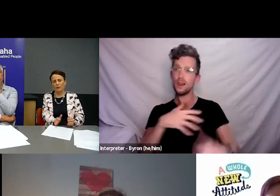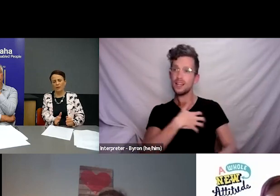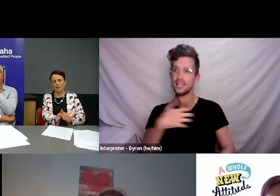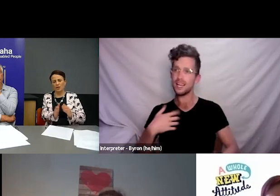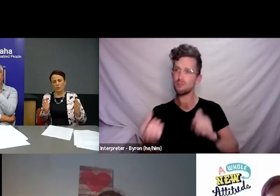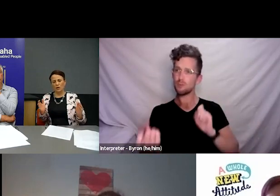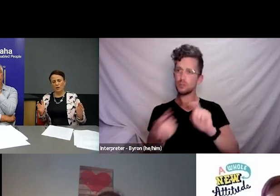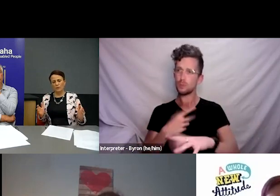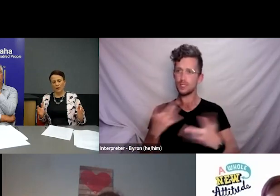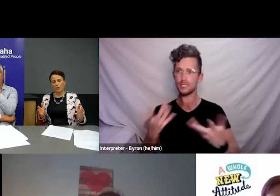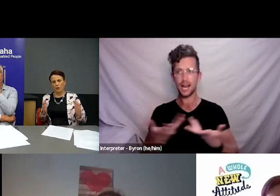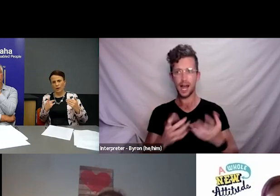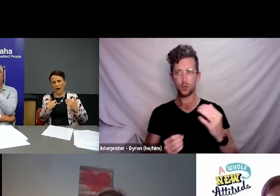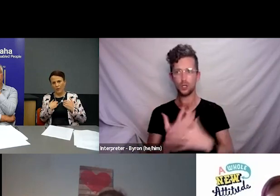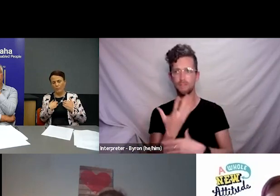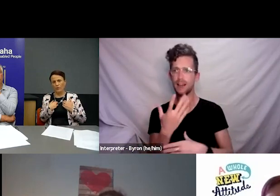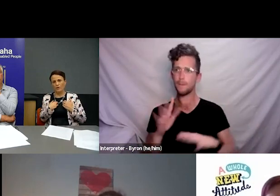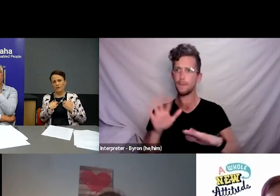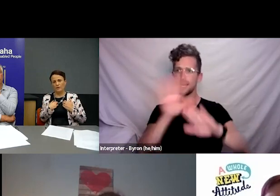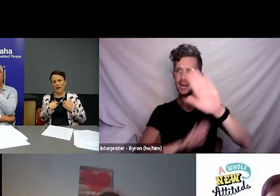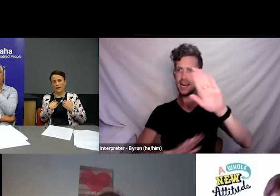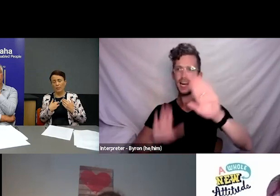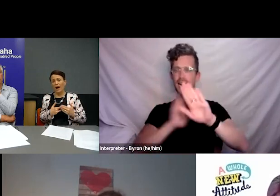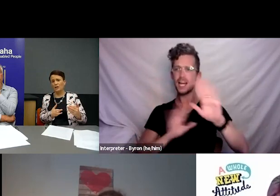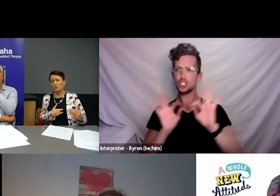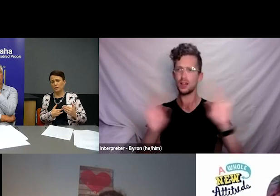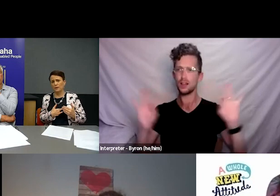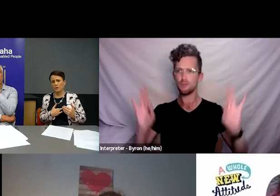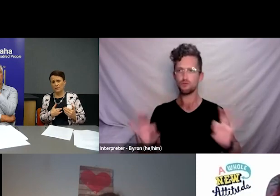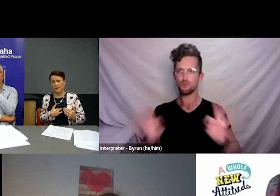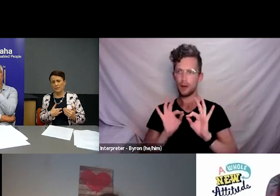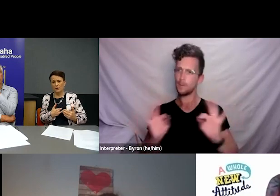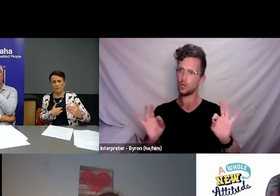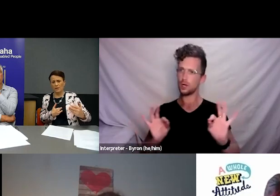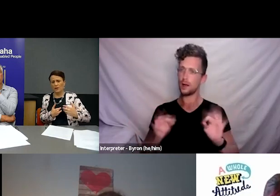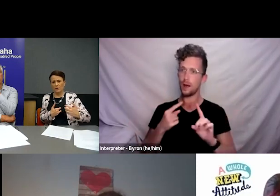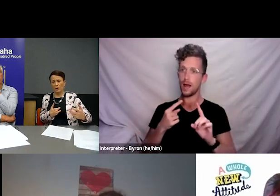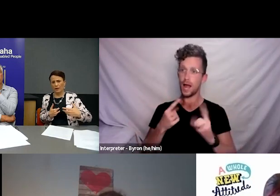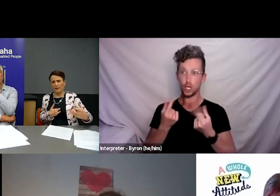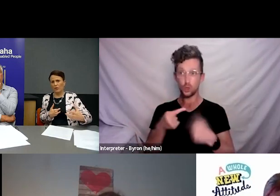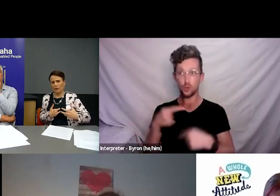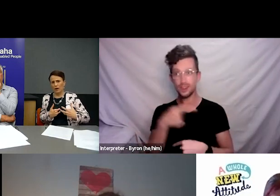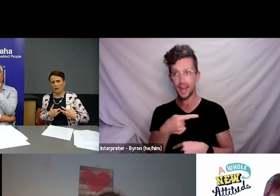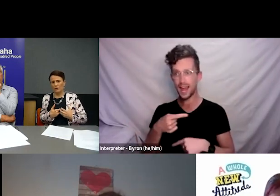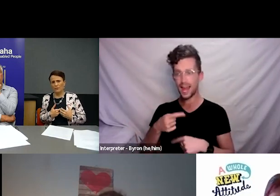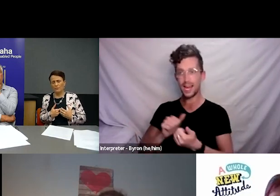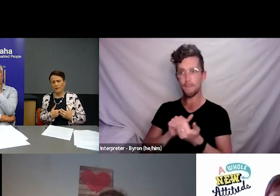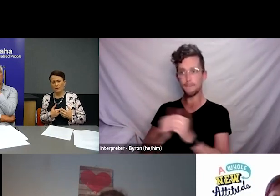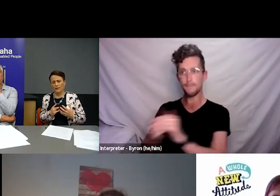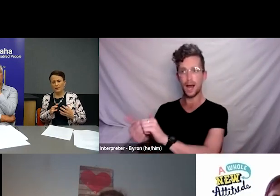a national framework and our input into that in partnership with the community because we need that on the ground, feeding in